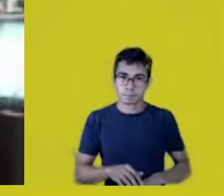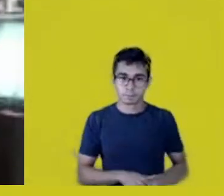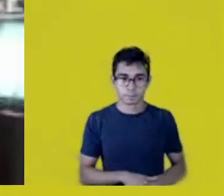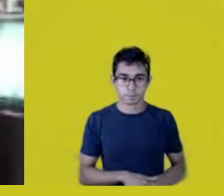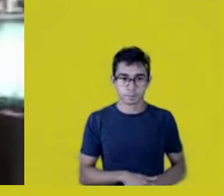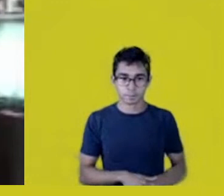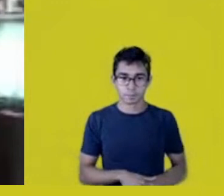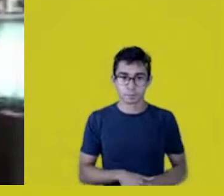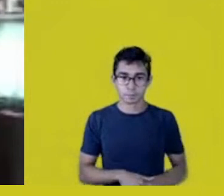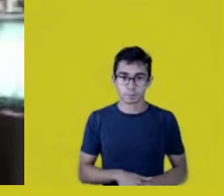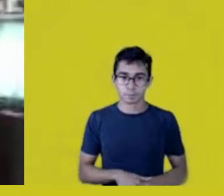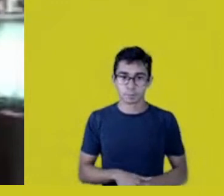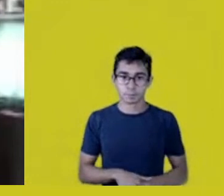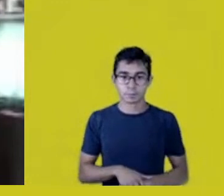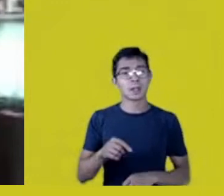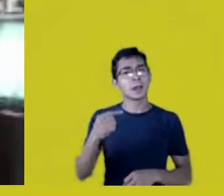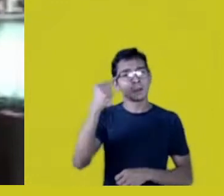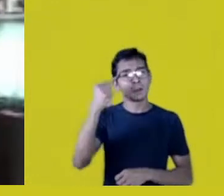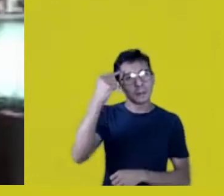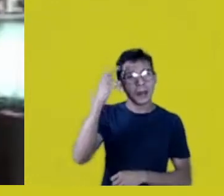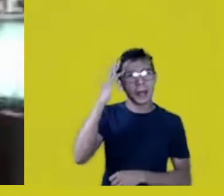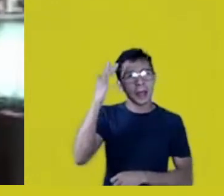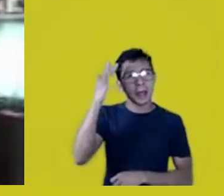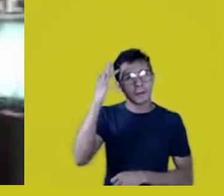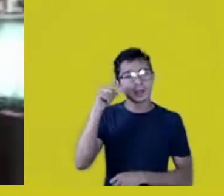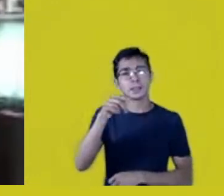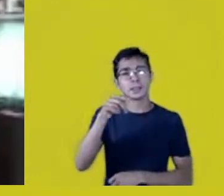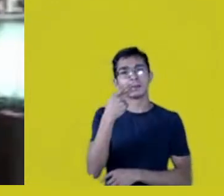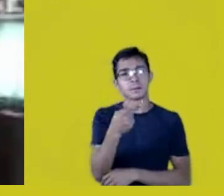I’ve been thinking a lot about that. Why is that?